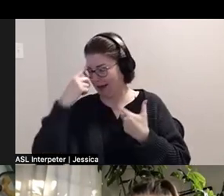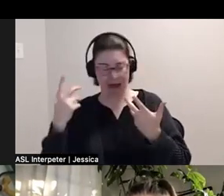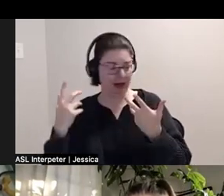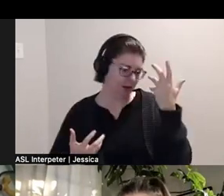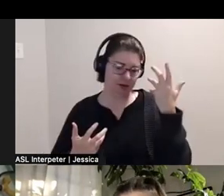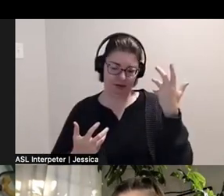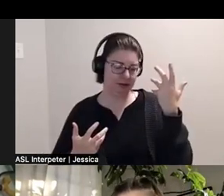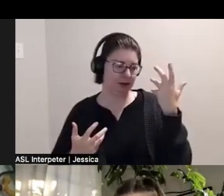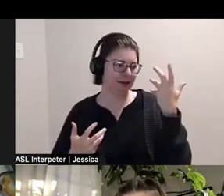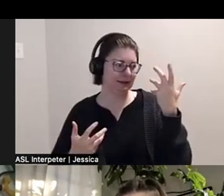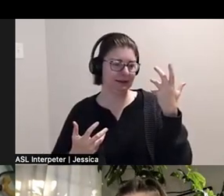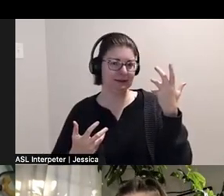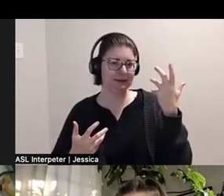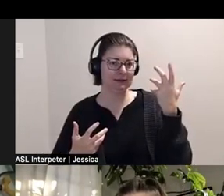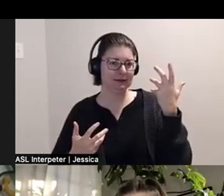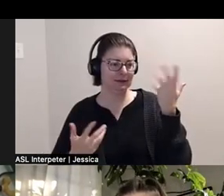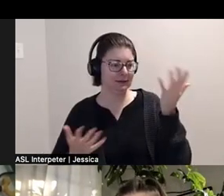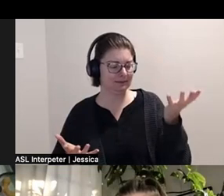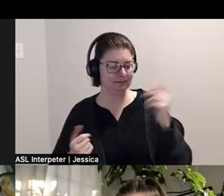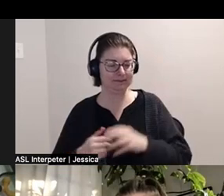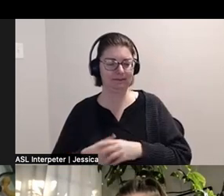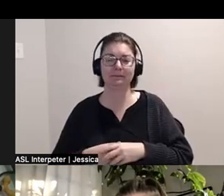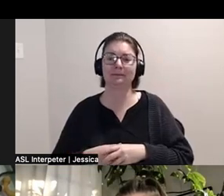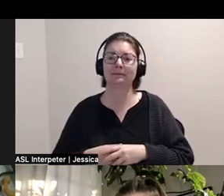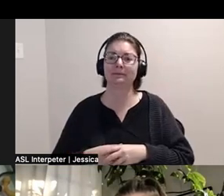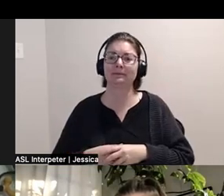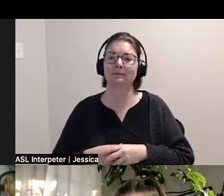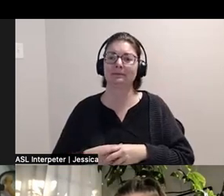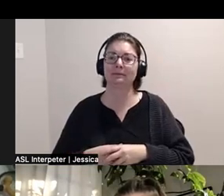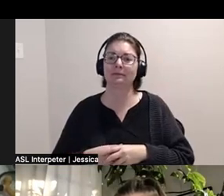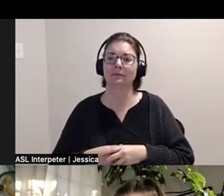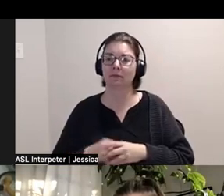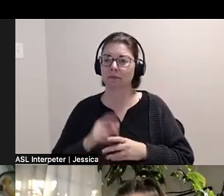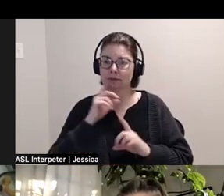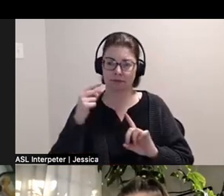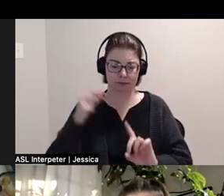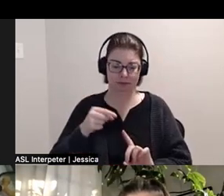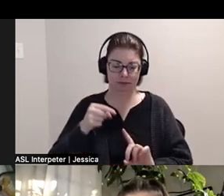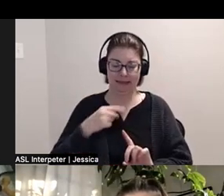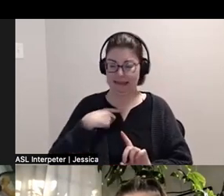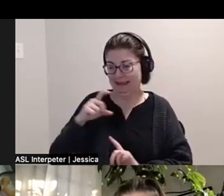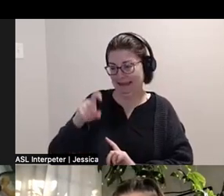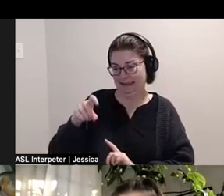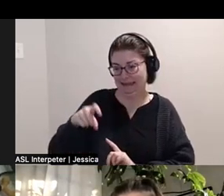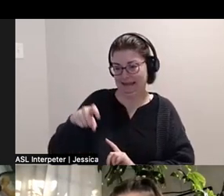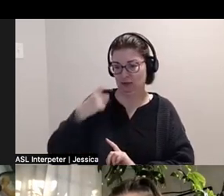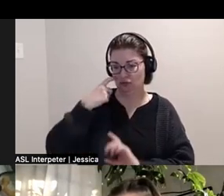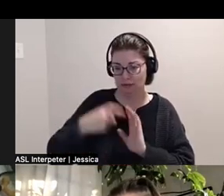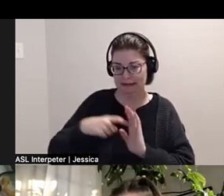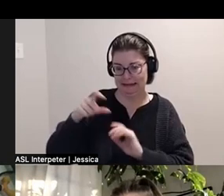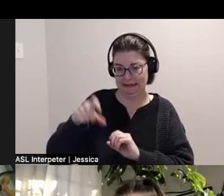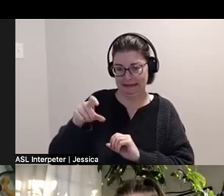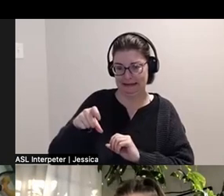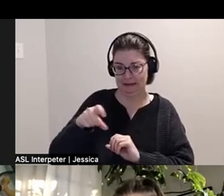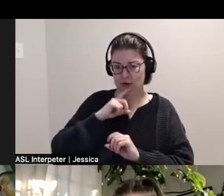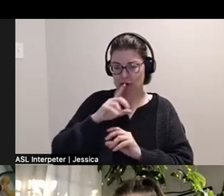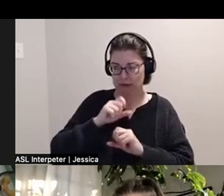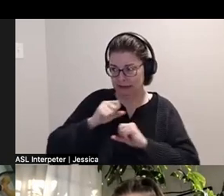Uhm, yeah, I guess at the core of everything is needs, and recognizing needs making space to talk about them